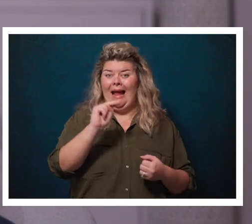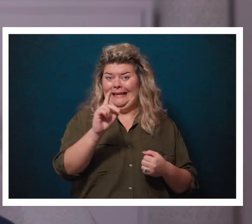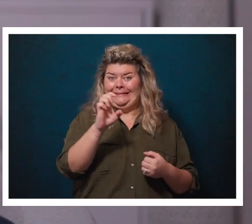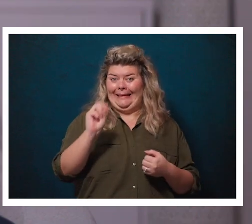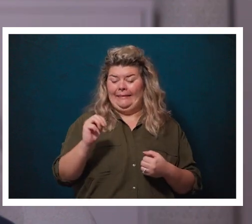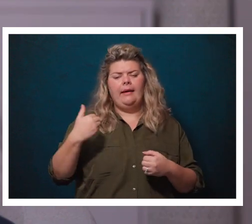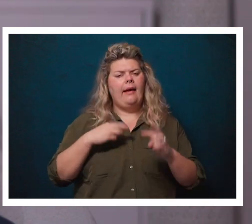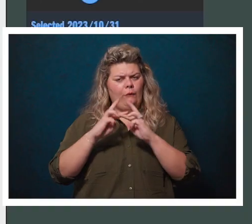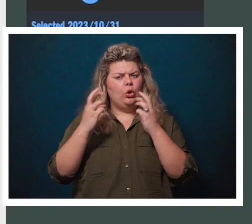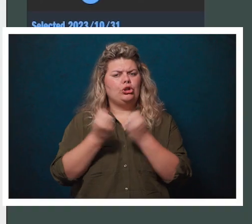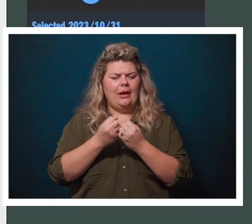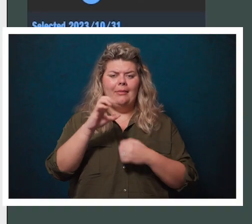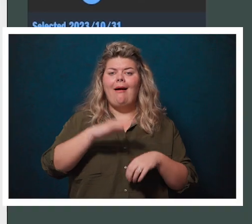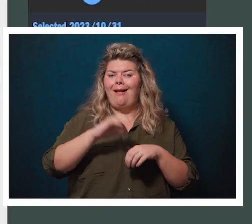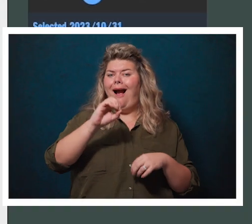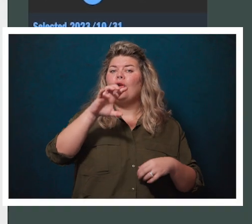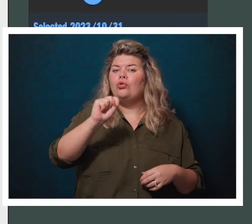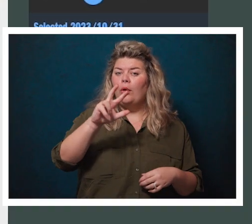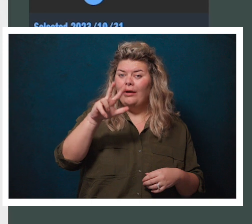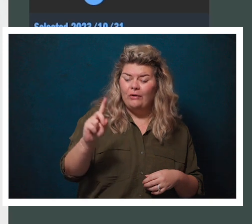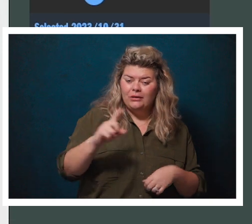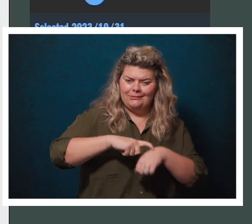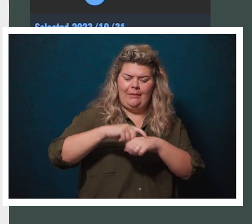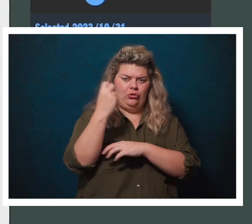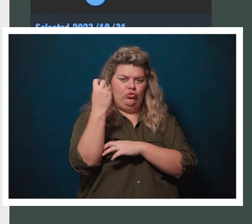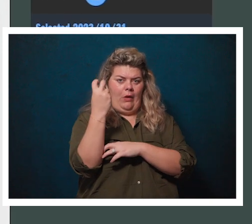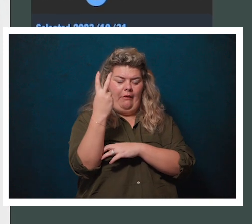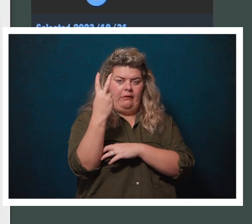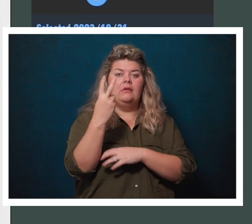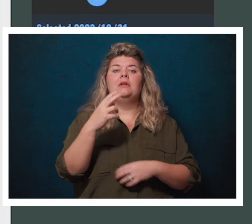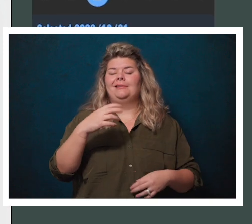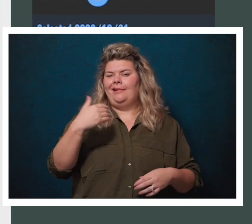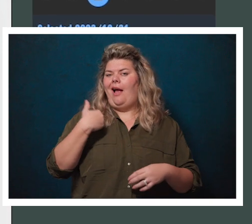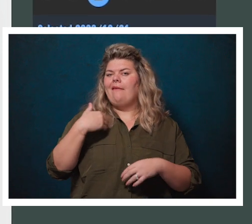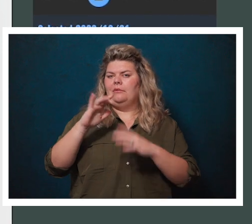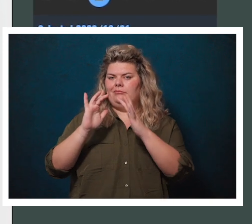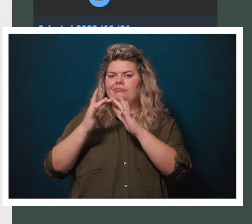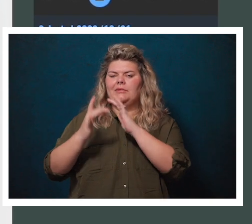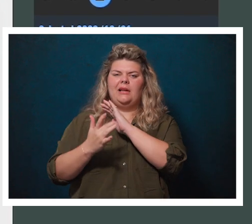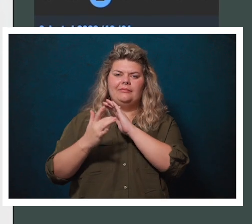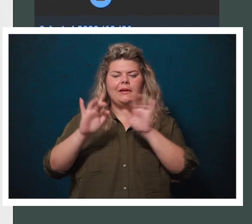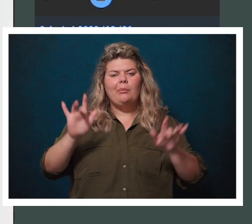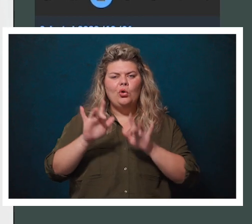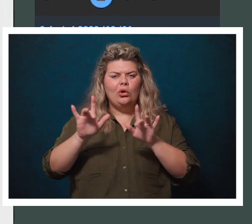on October 31st at 12 PM. It will happen over Zoom. If you feel so inclined, you can come learn more